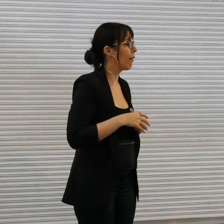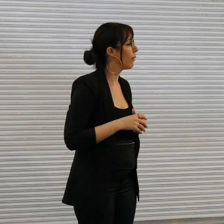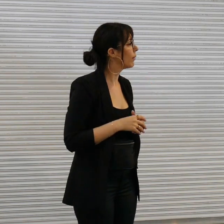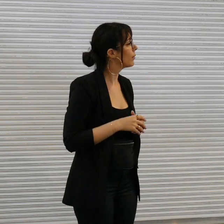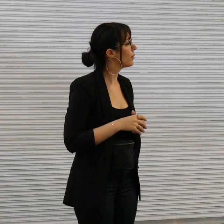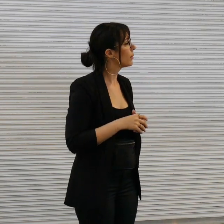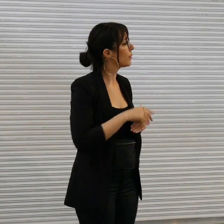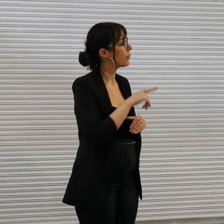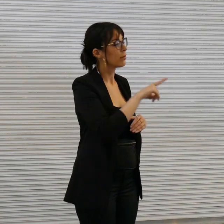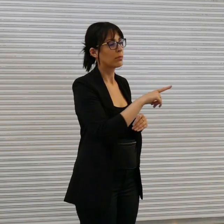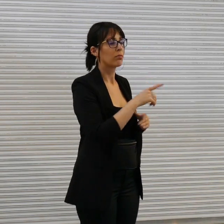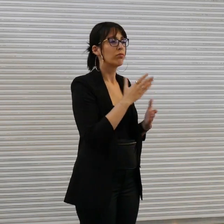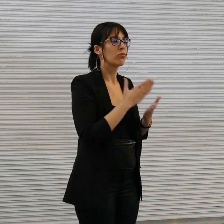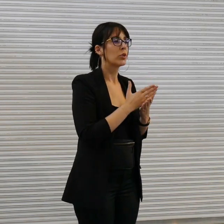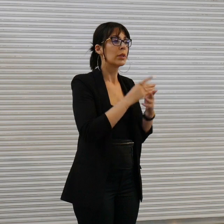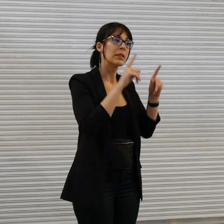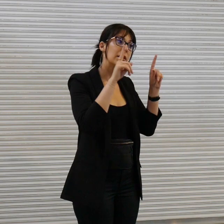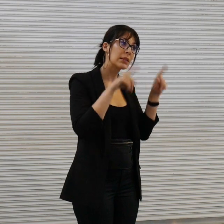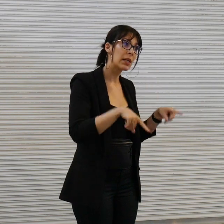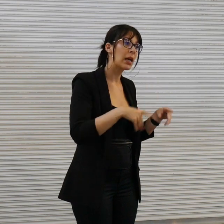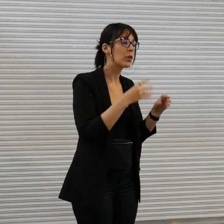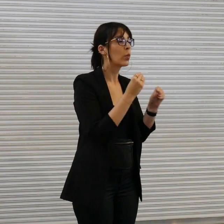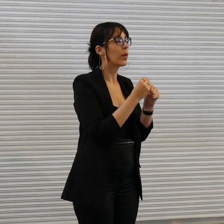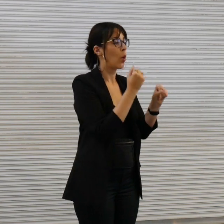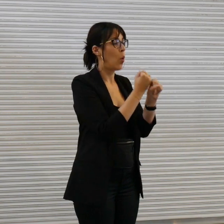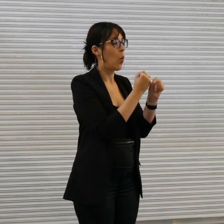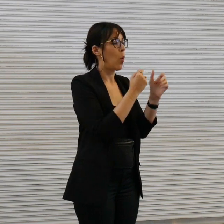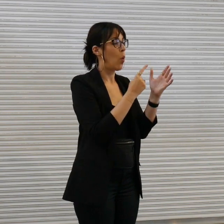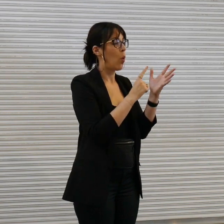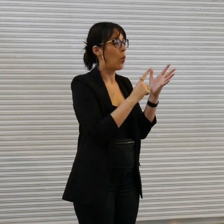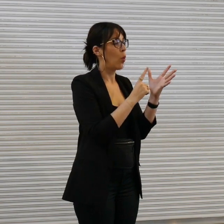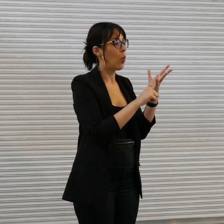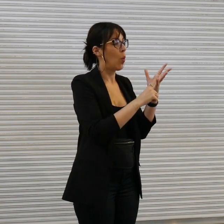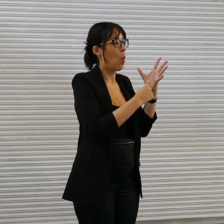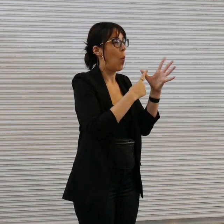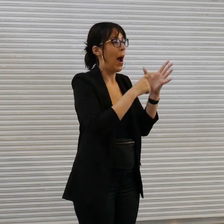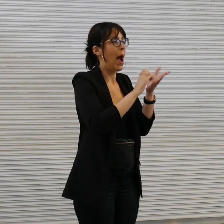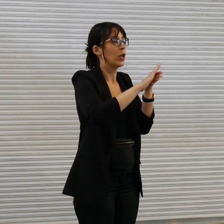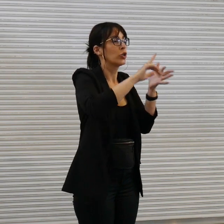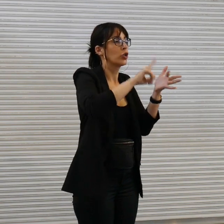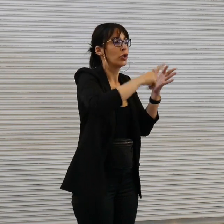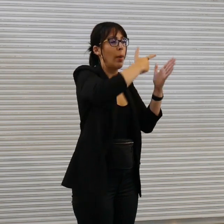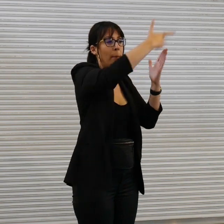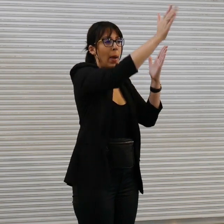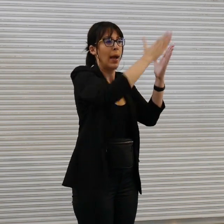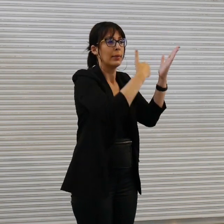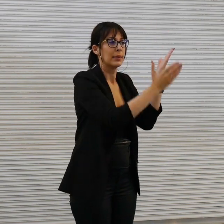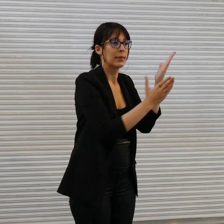out as a series of guache pieces um and then also some sculptural um iterations of this work and